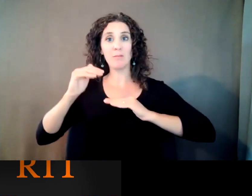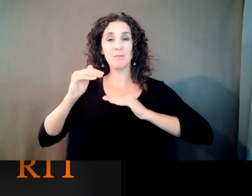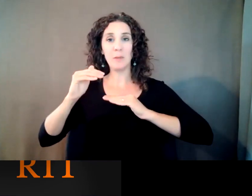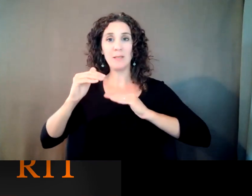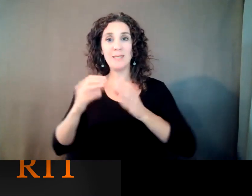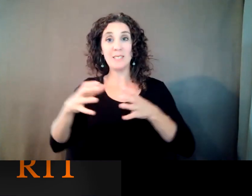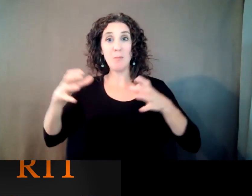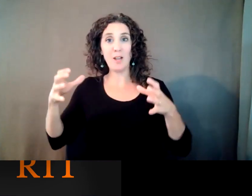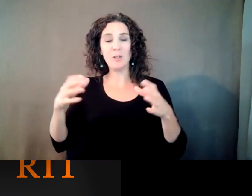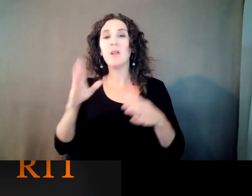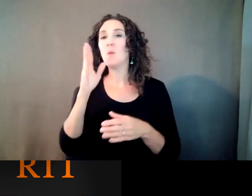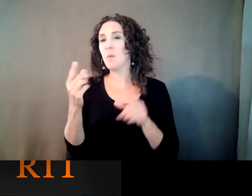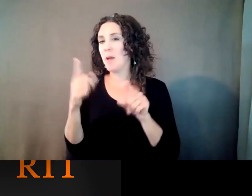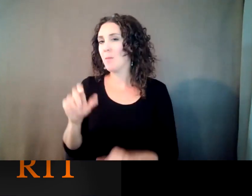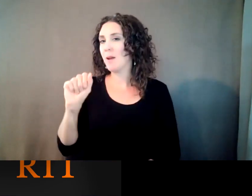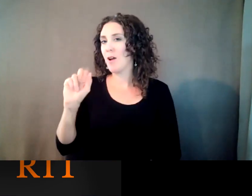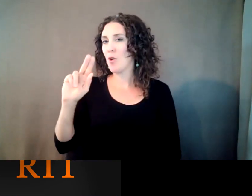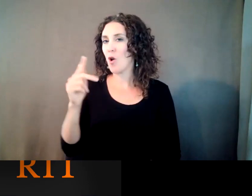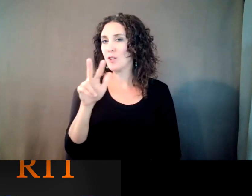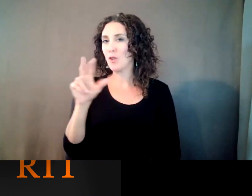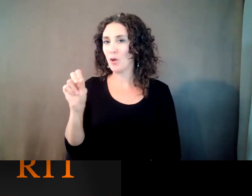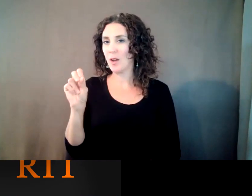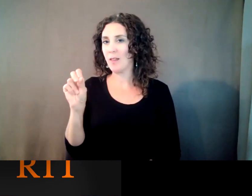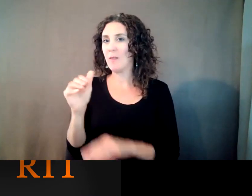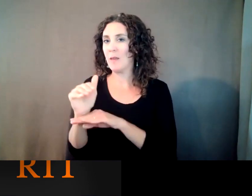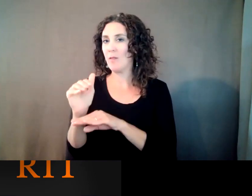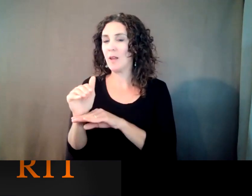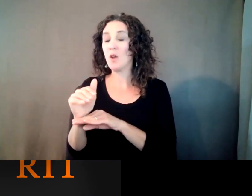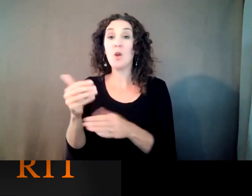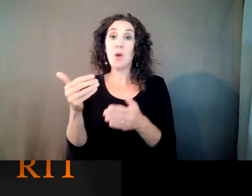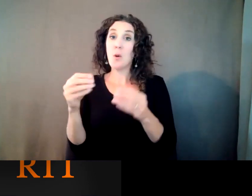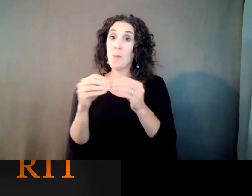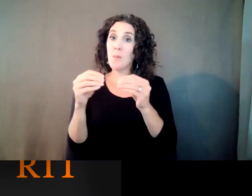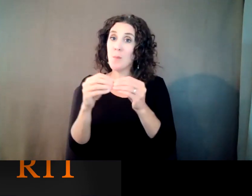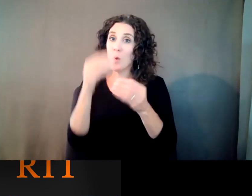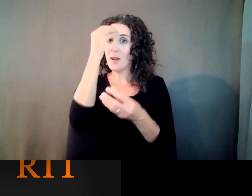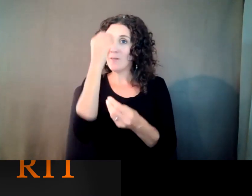and invite you all to join more info on the groundbreaking and link to register can also